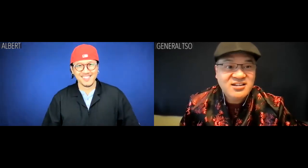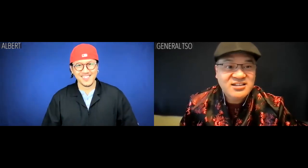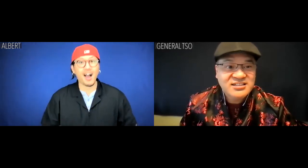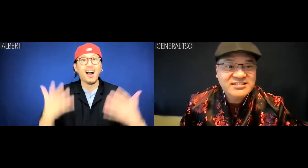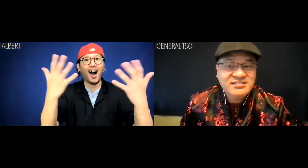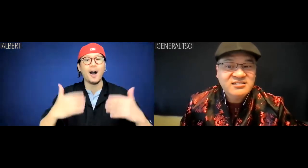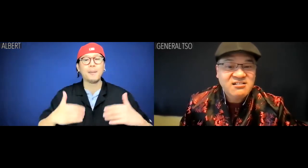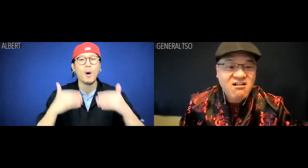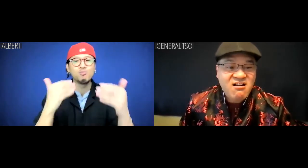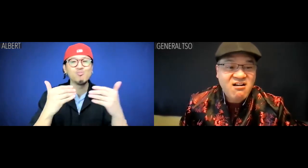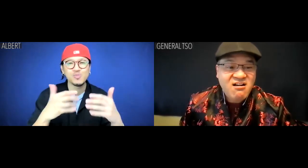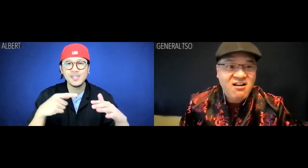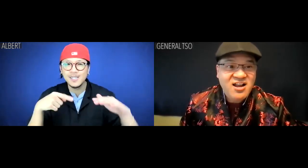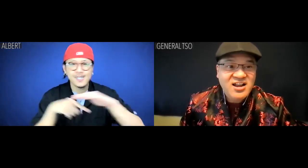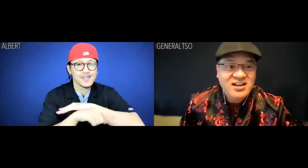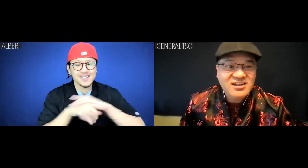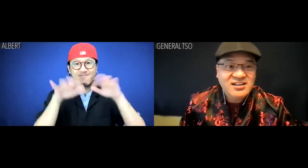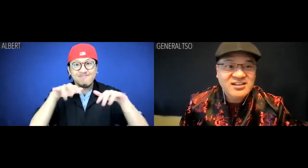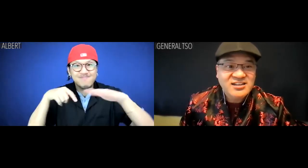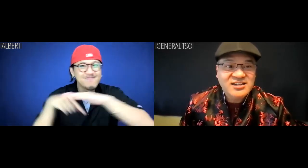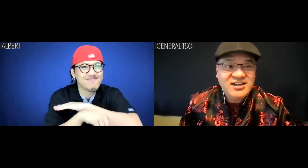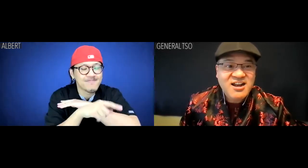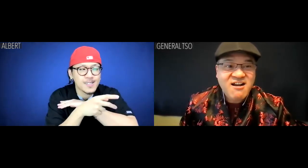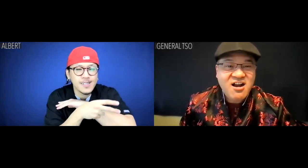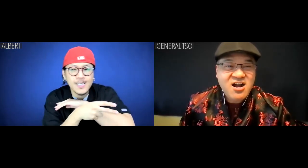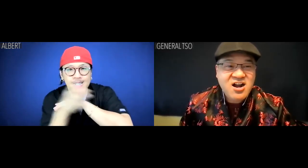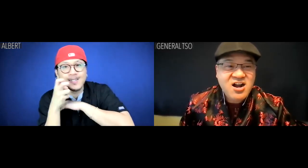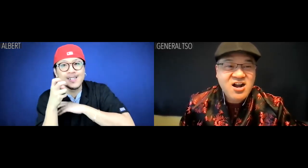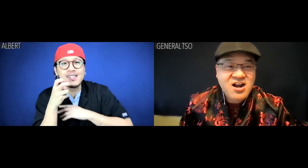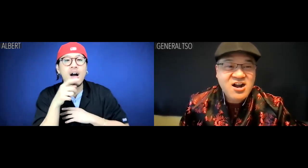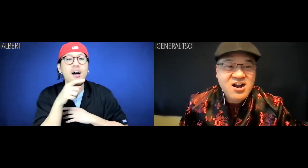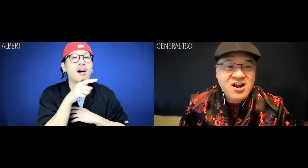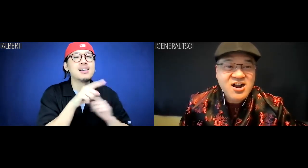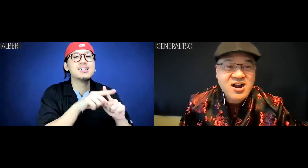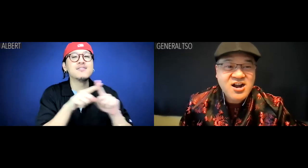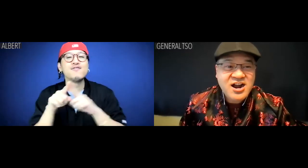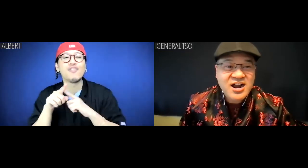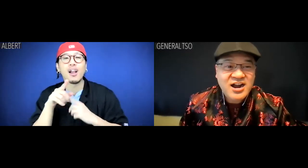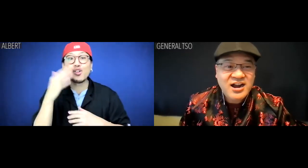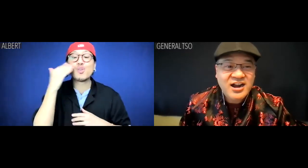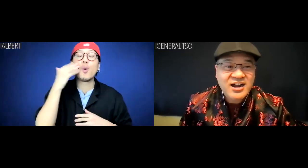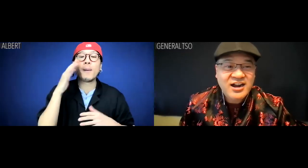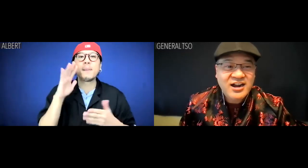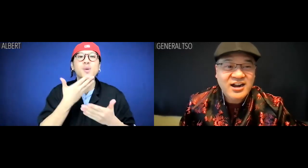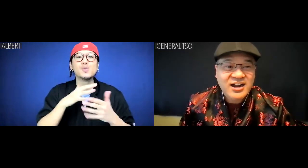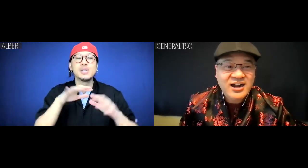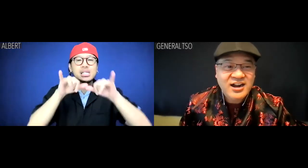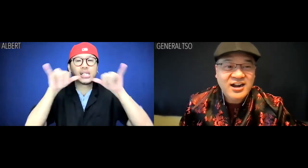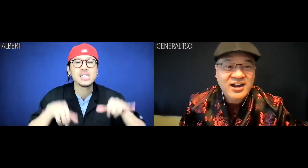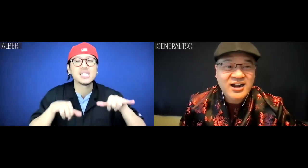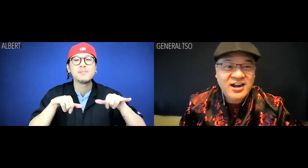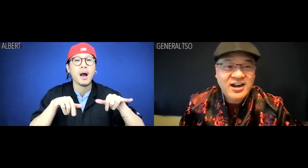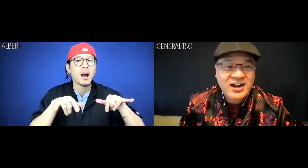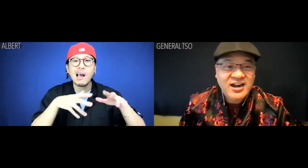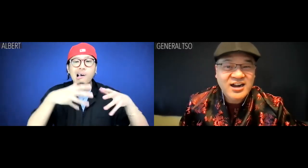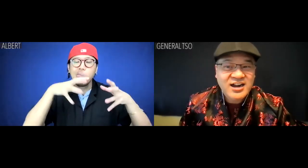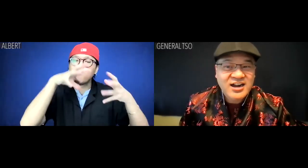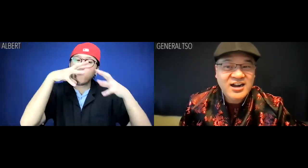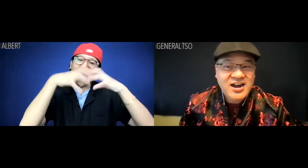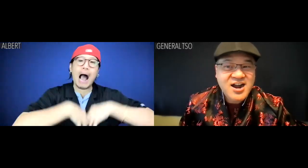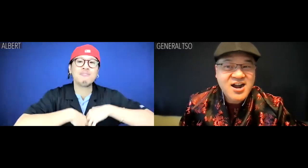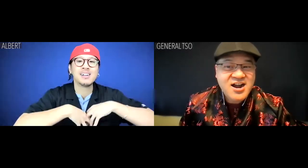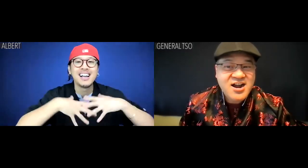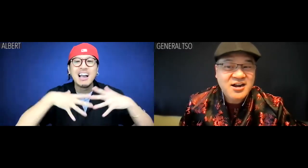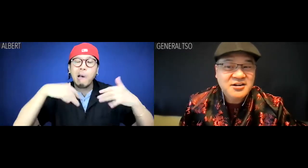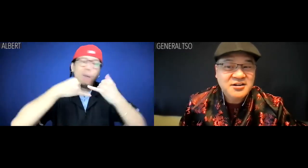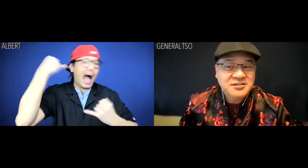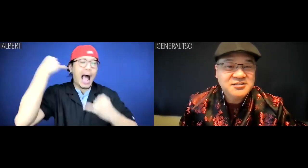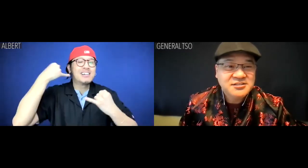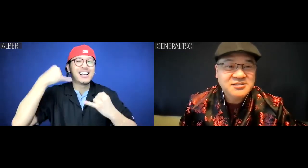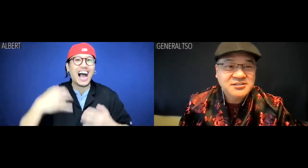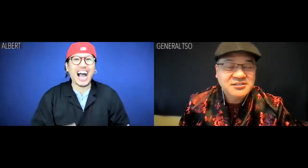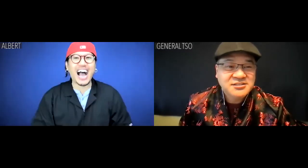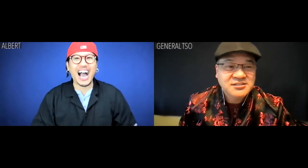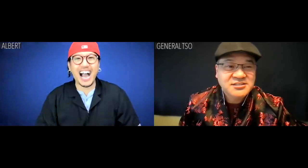How about I hack into a series of online-enabled stereo systems and use an electrical cord exploit to short them?